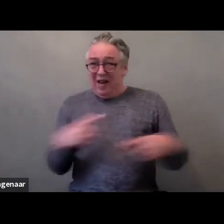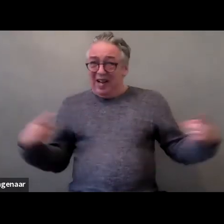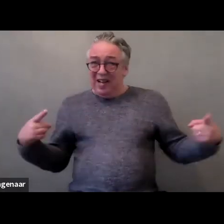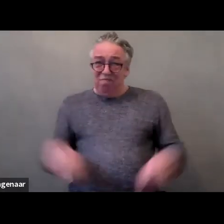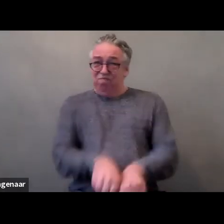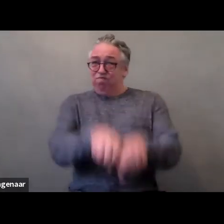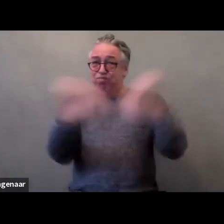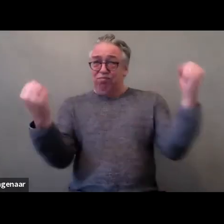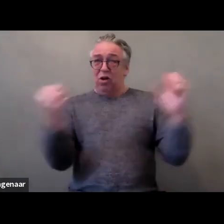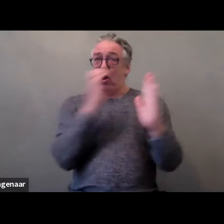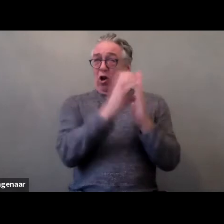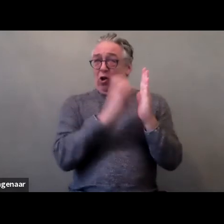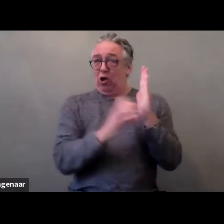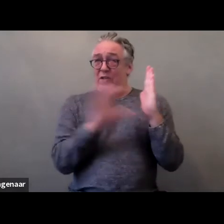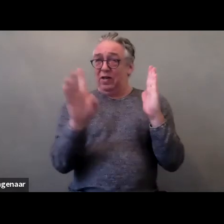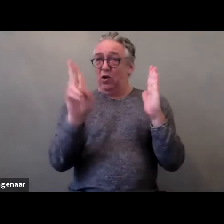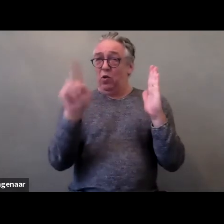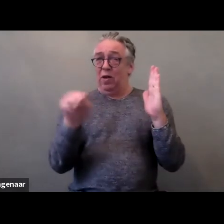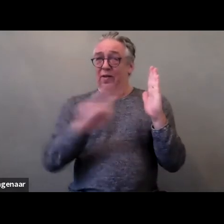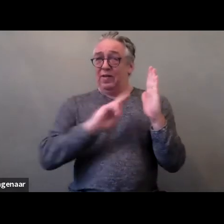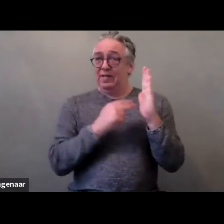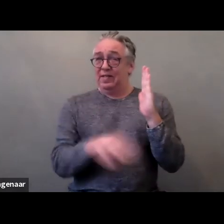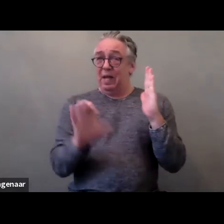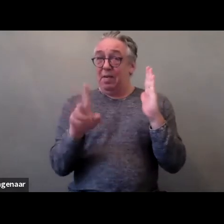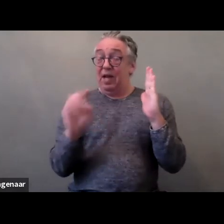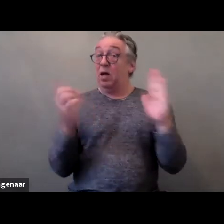as for example article 17 or article 23.